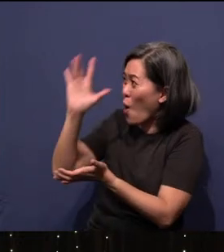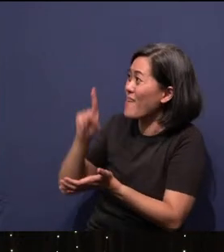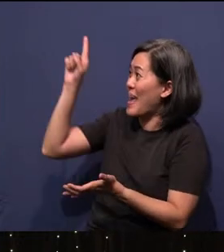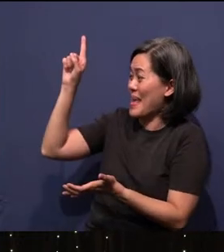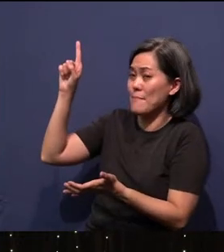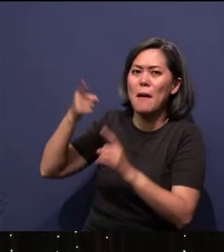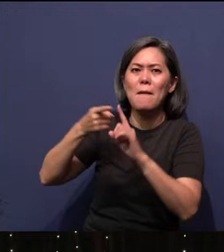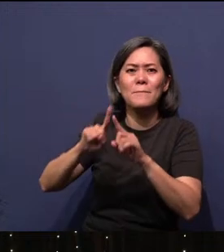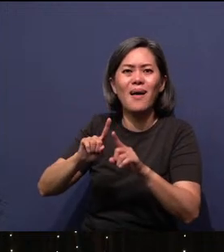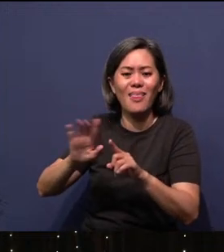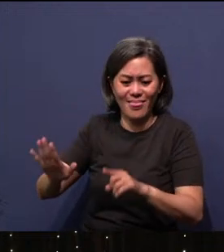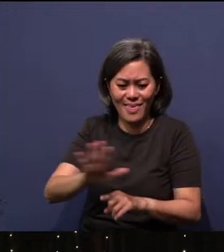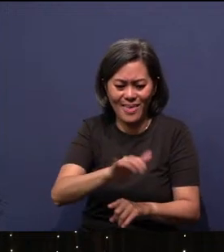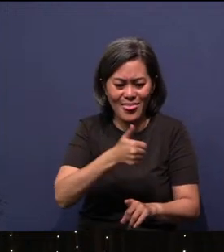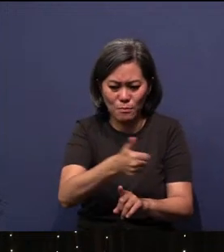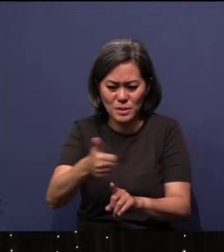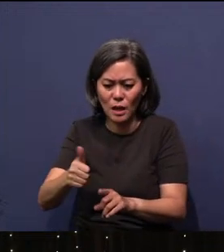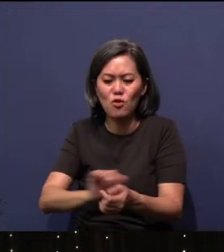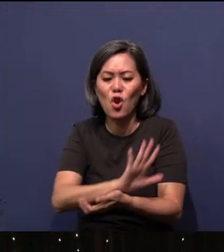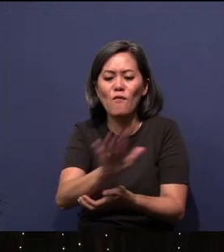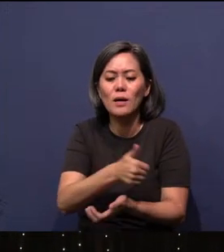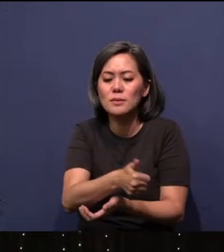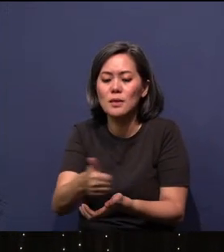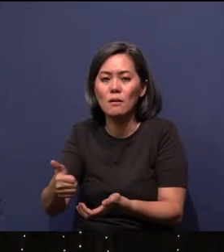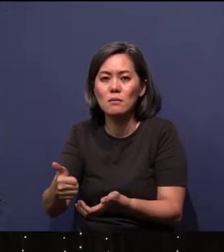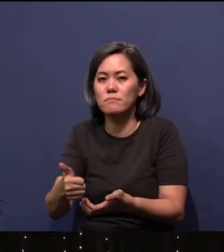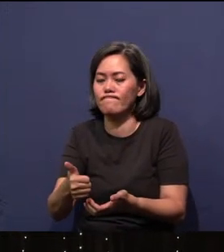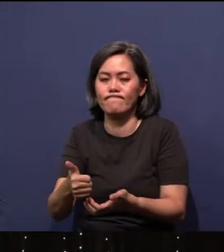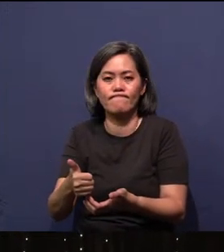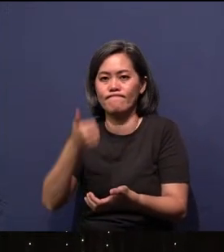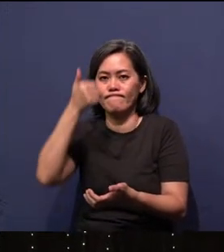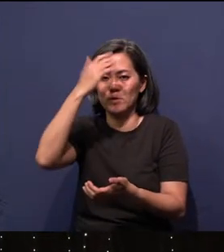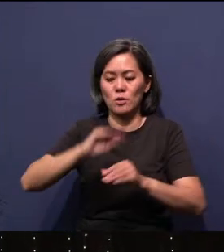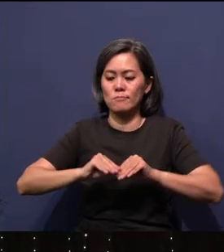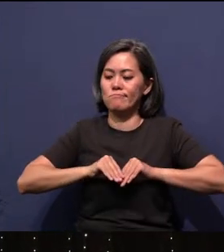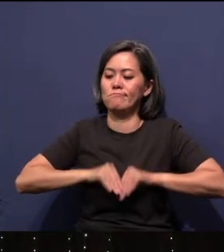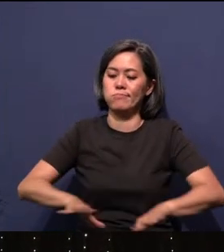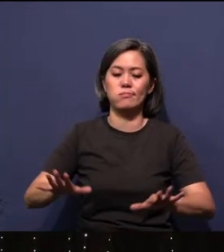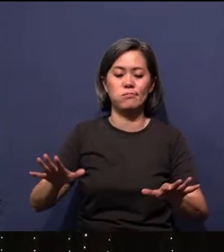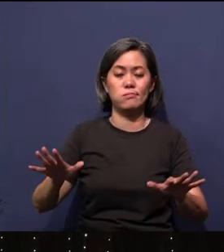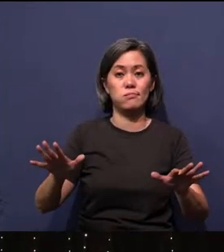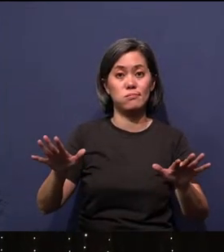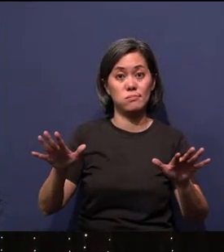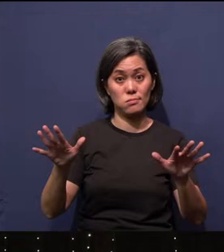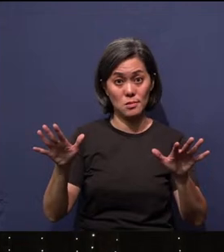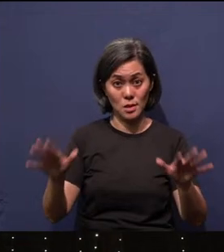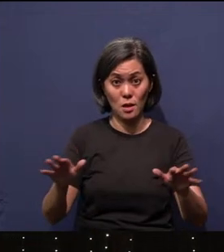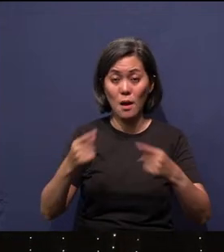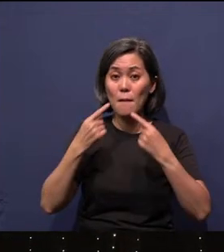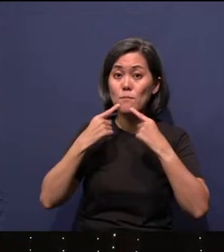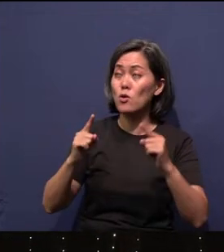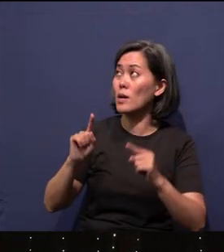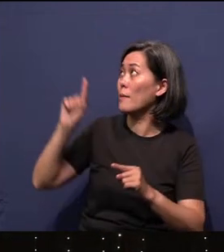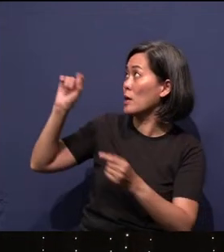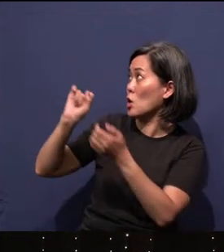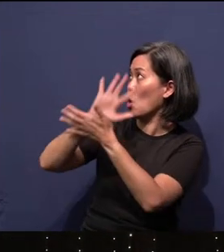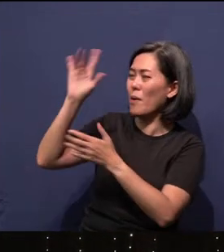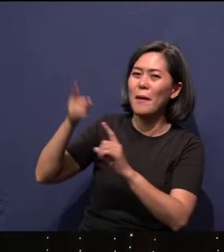themselves. God called them to be scattered around the earth to proclaim His glory across and they said, “No, let's gather built one